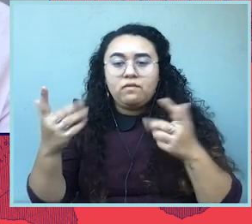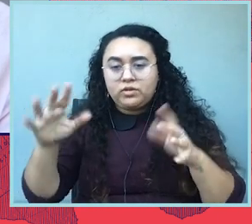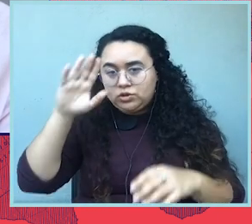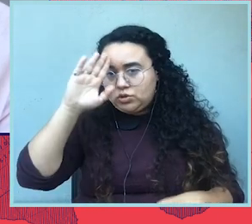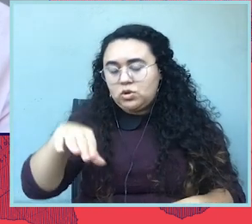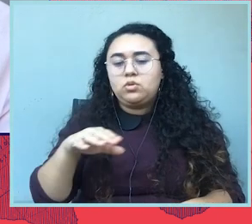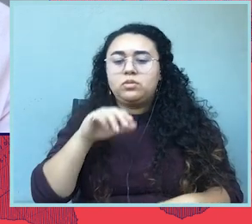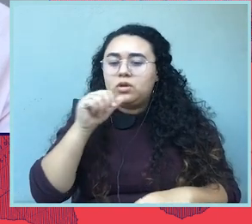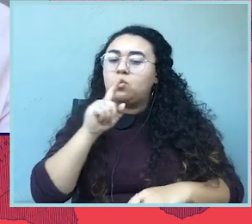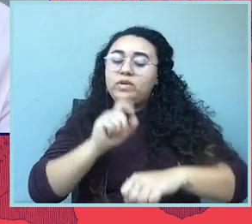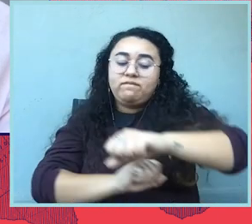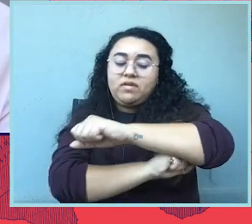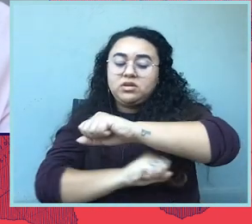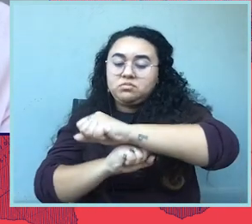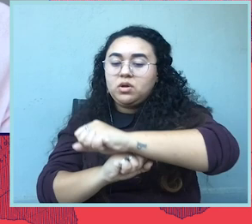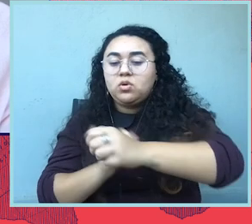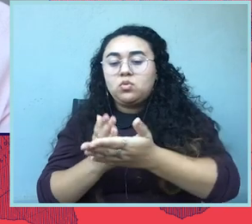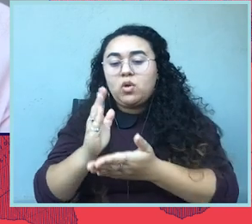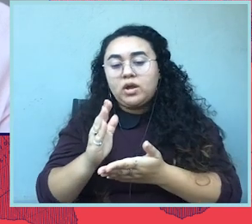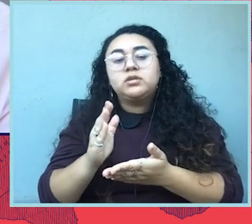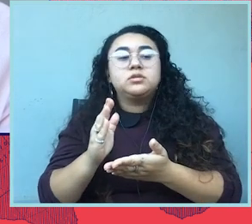there's no more fundamental right in a democracy than the right to vote.